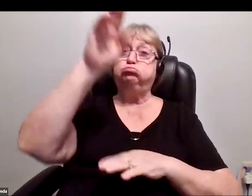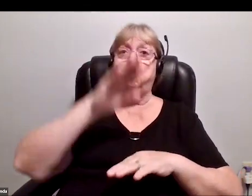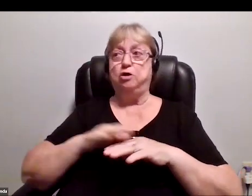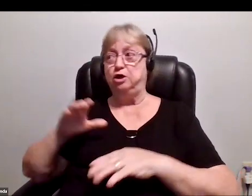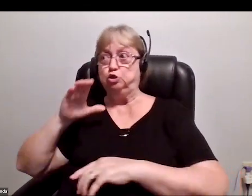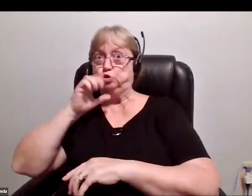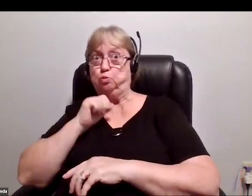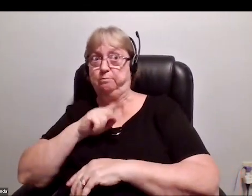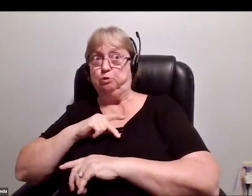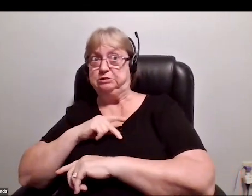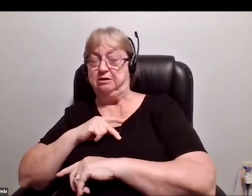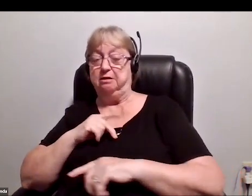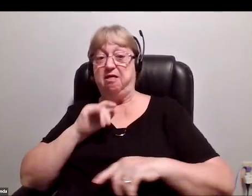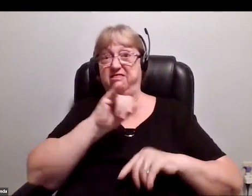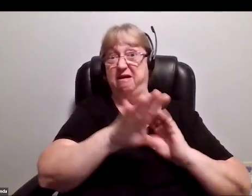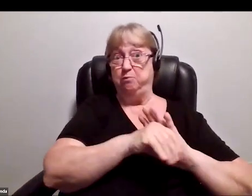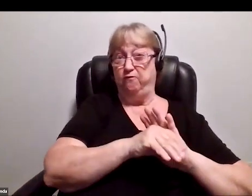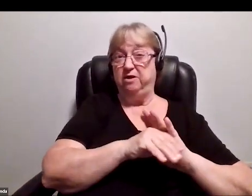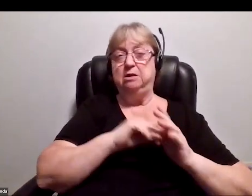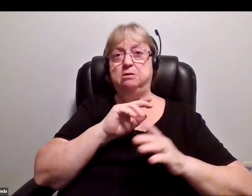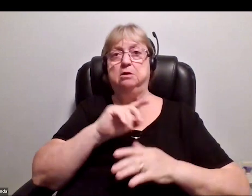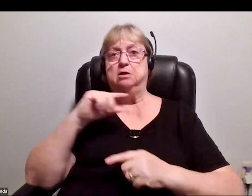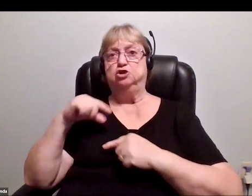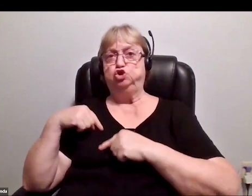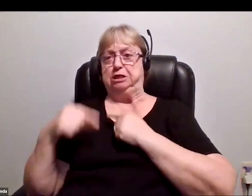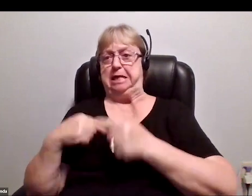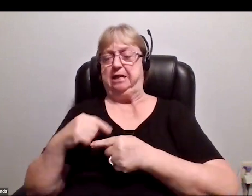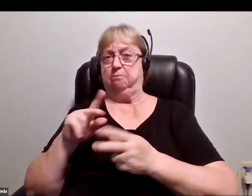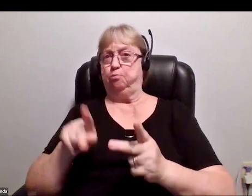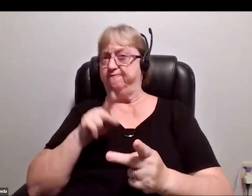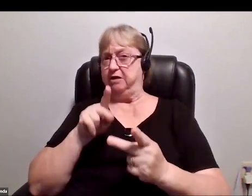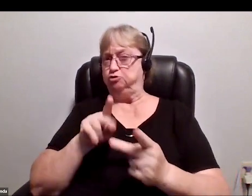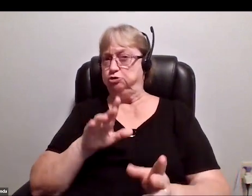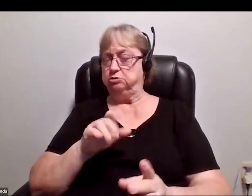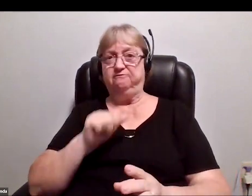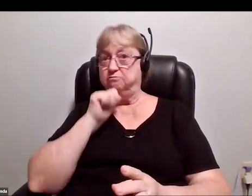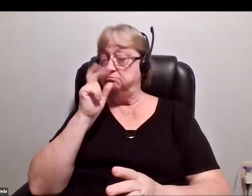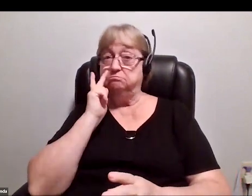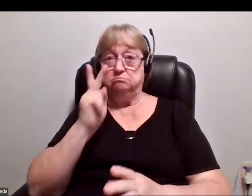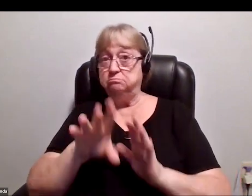again, there's this whole concept of genetic perfection. If you haven't seen the film, it's this dystopian story